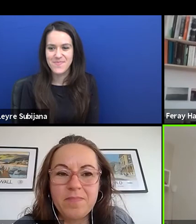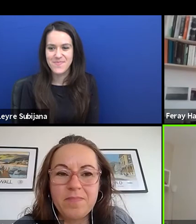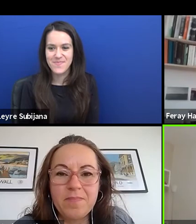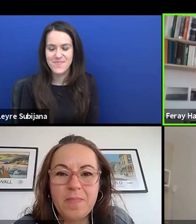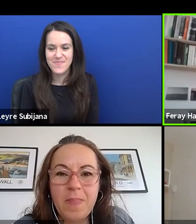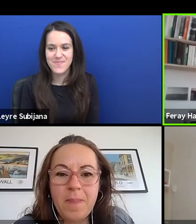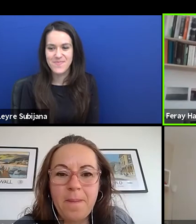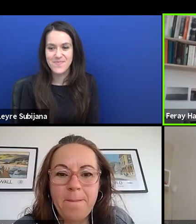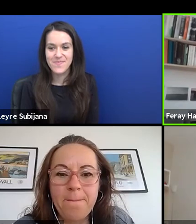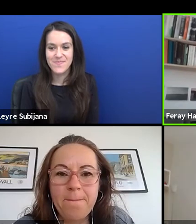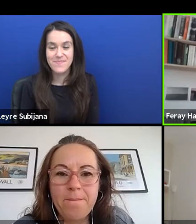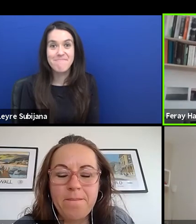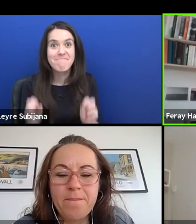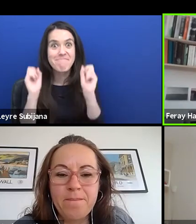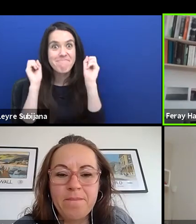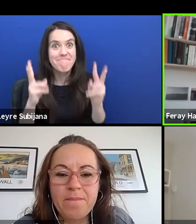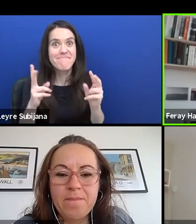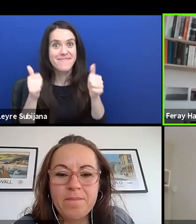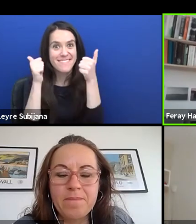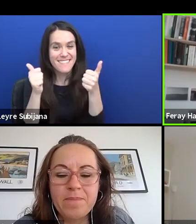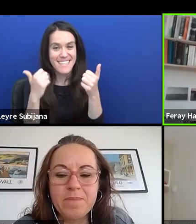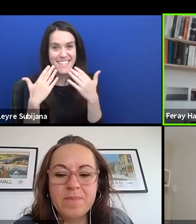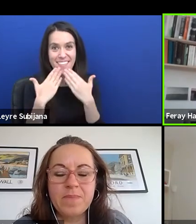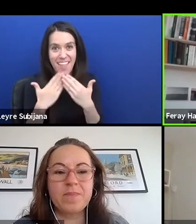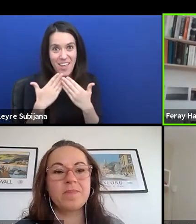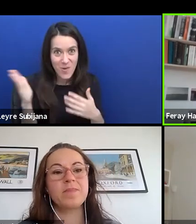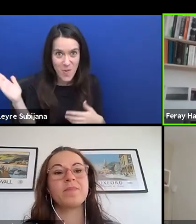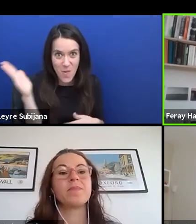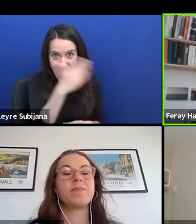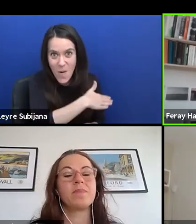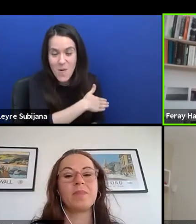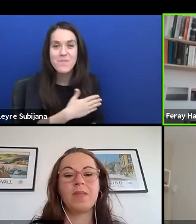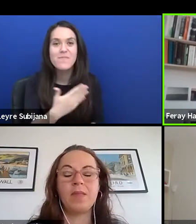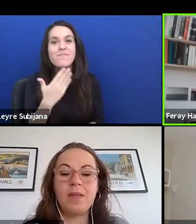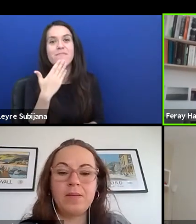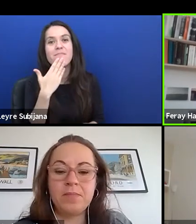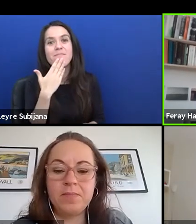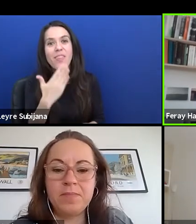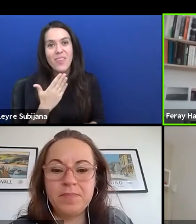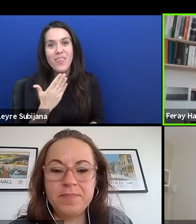Thank you, all of you. And of course, this is the conclusion for now.